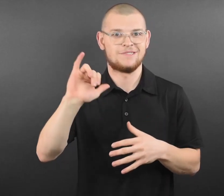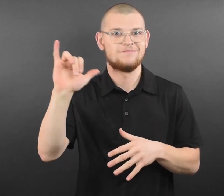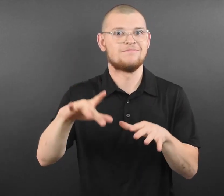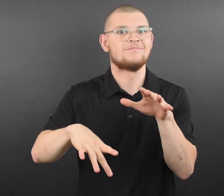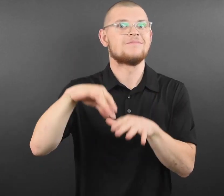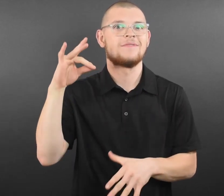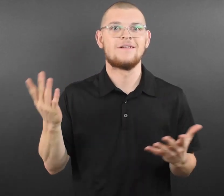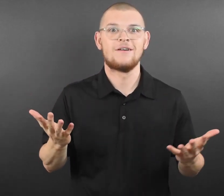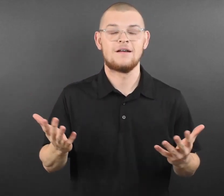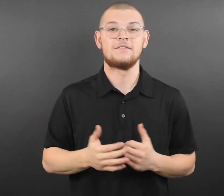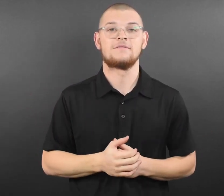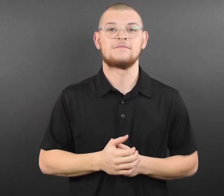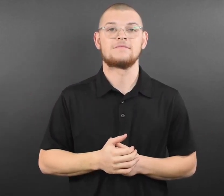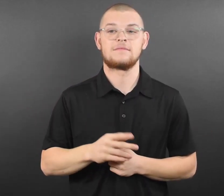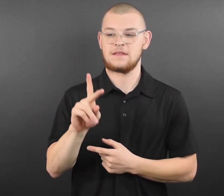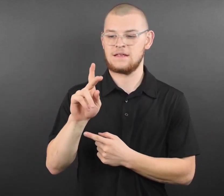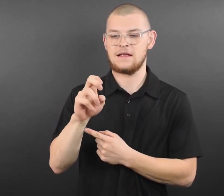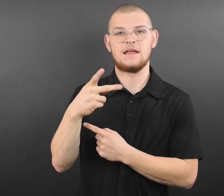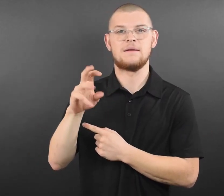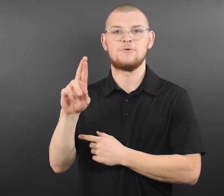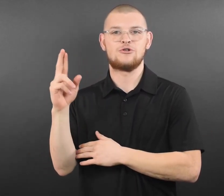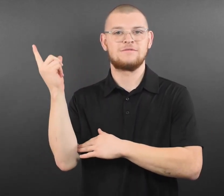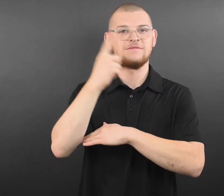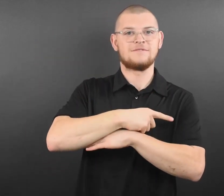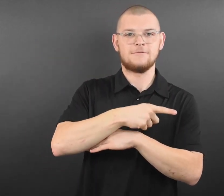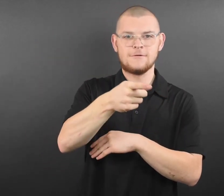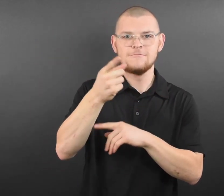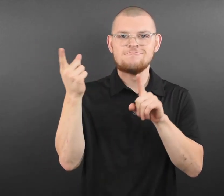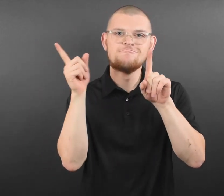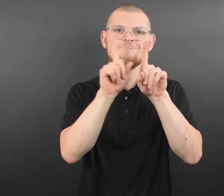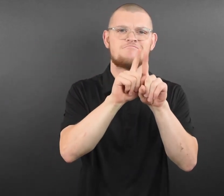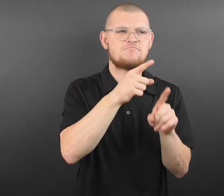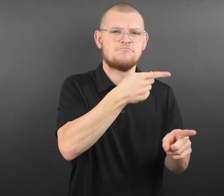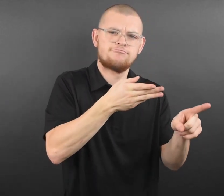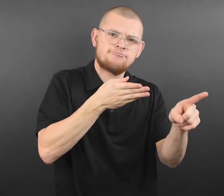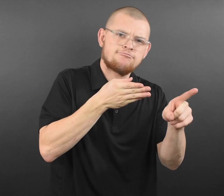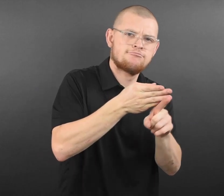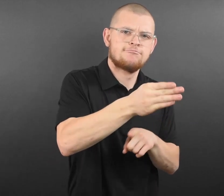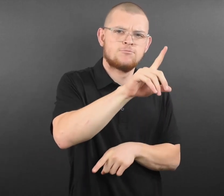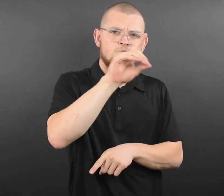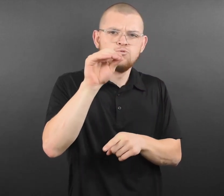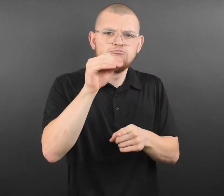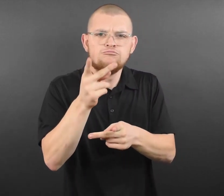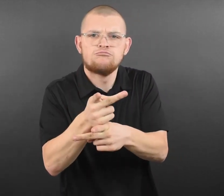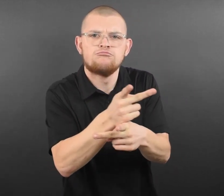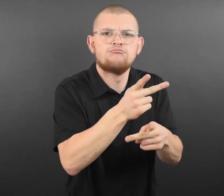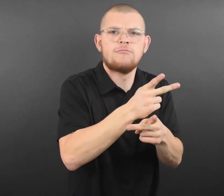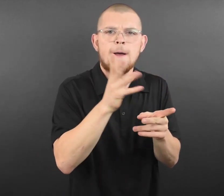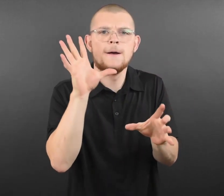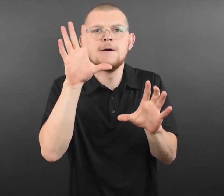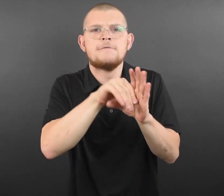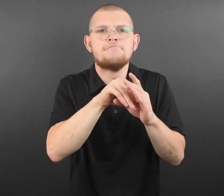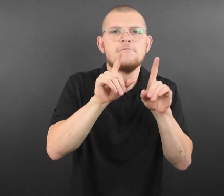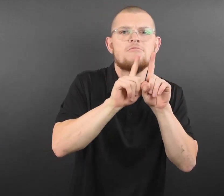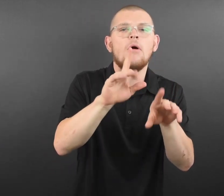4/23, and a $25 gift card to The Depot Tavern. ● 2 tickets to Hippo Campus at the Armory 4/23,